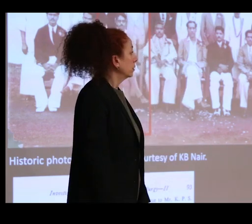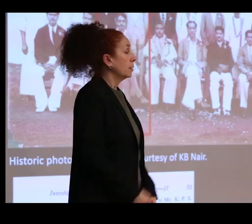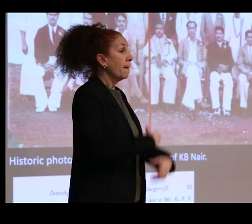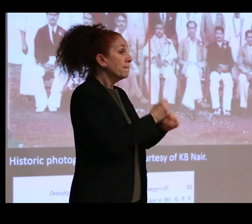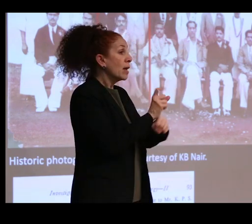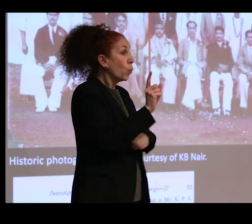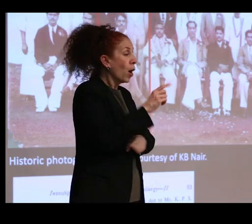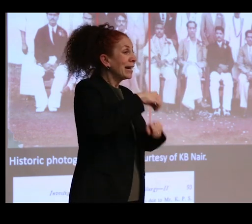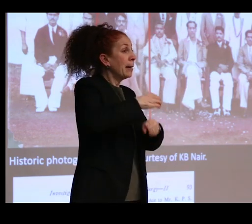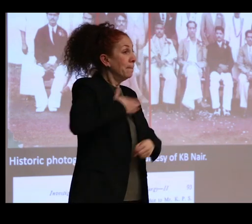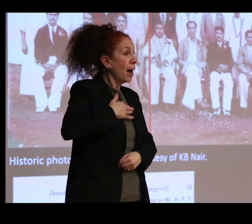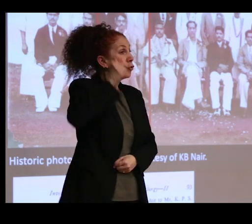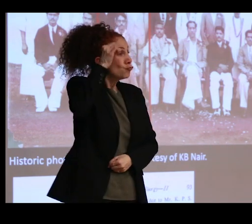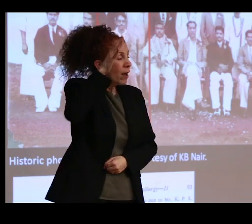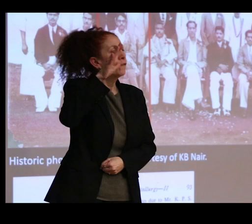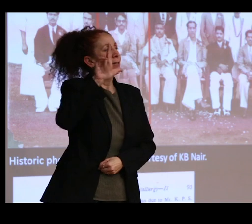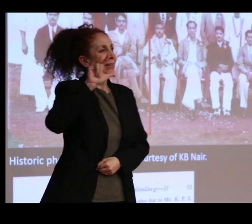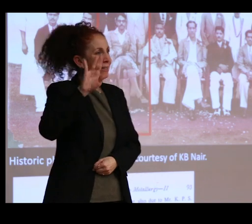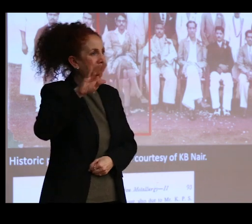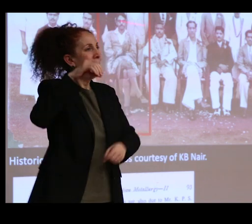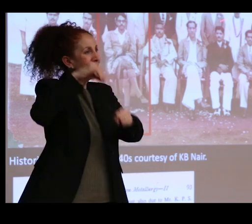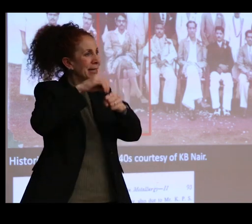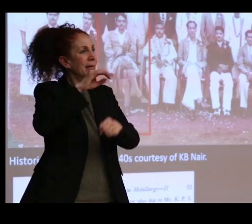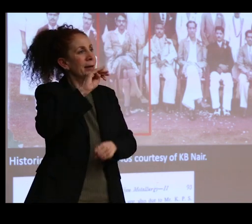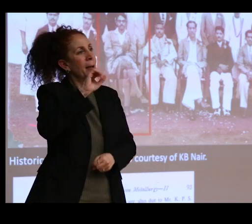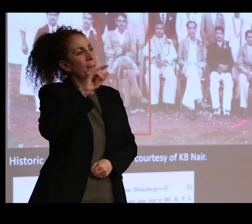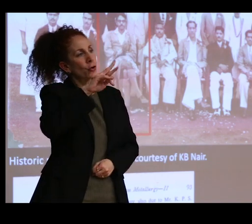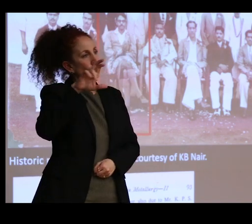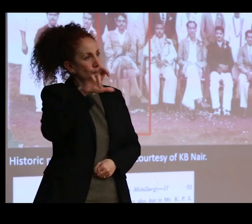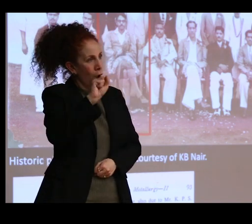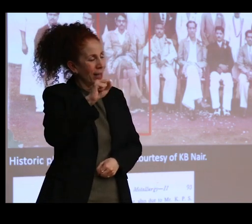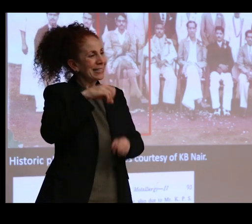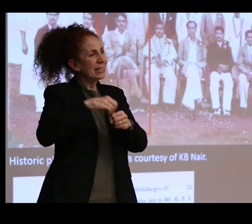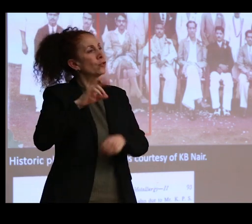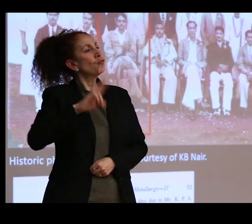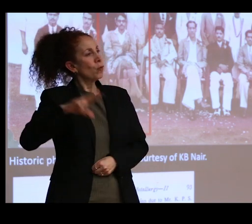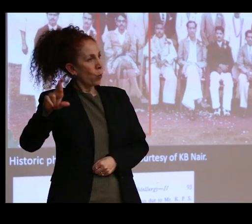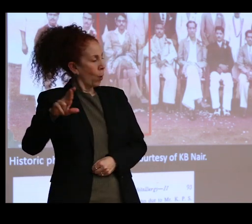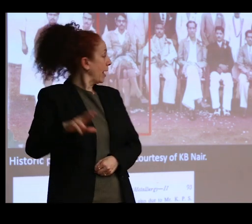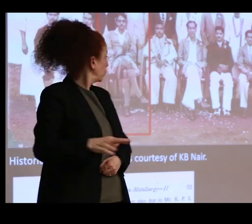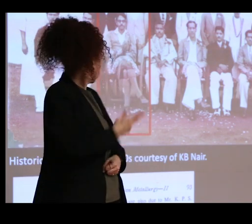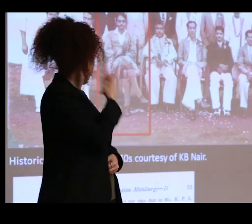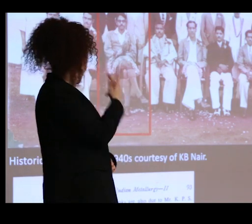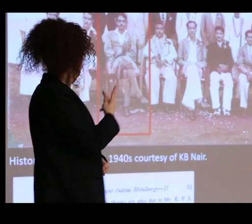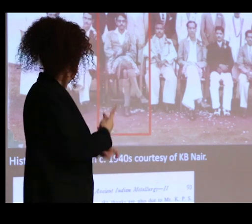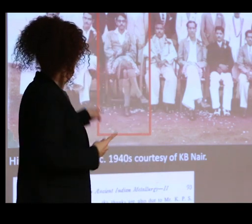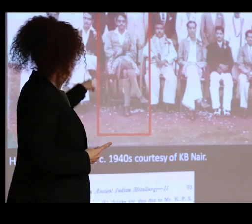metallurgical laboratory at the Madras in South Mahratta railways. And here you can see him outside his office.